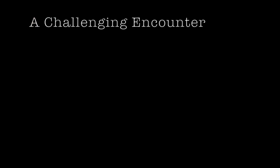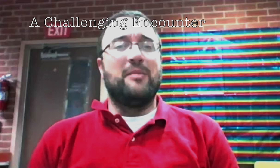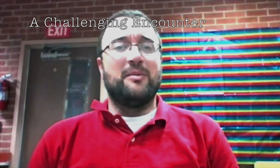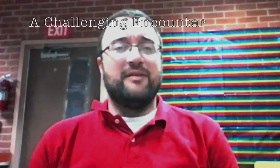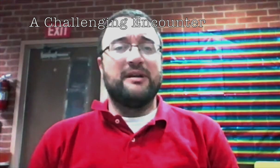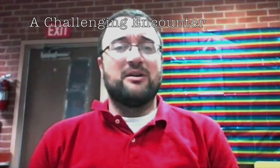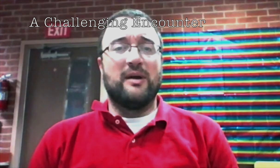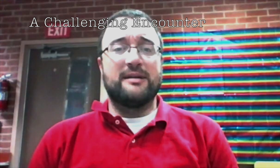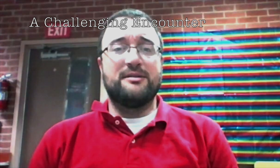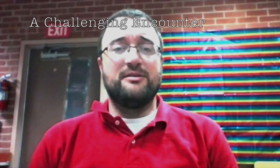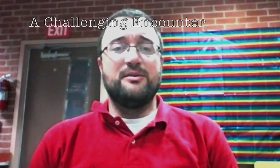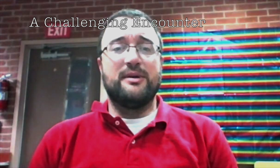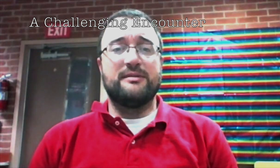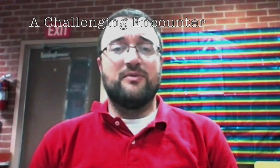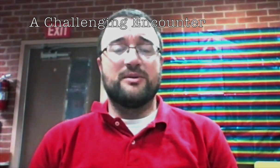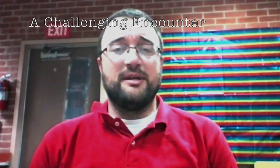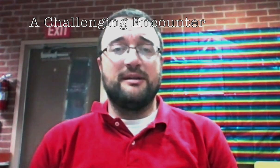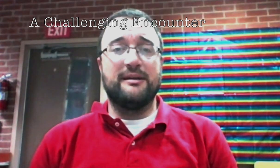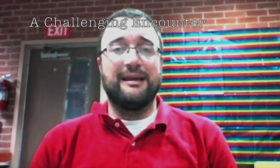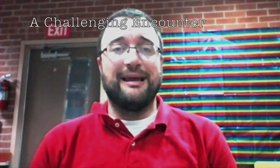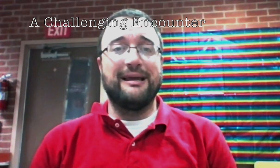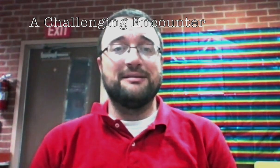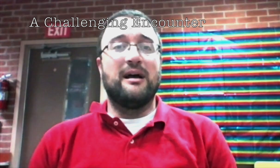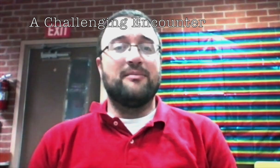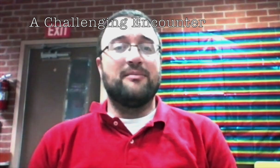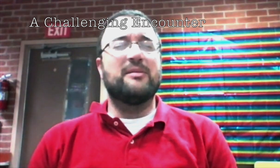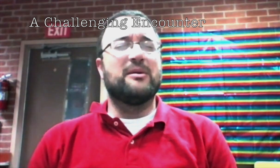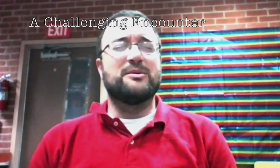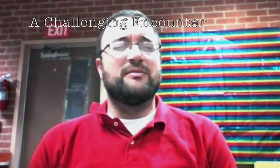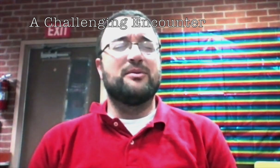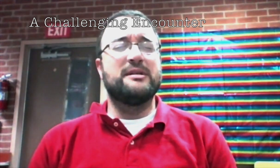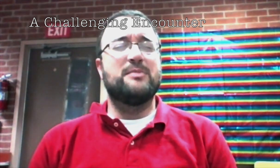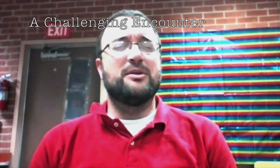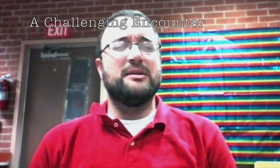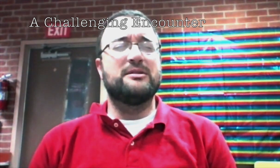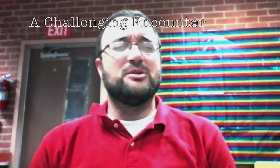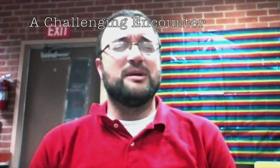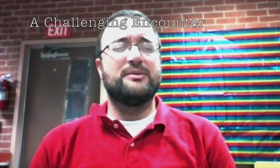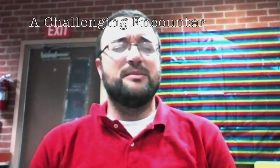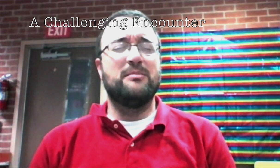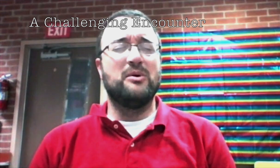I remember having a car accident in 2014 and there were several things. But the thing that stood out to me the most